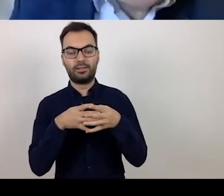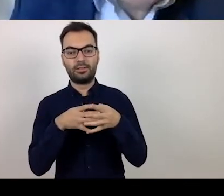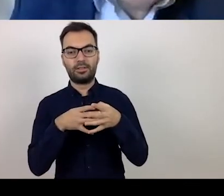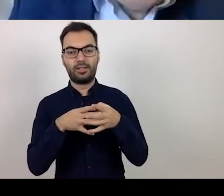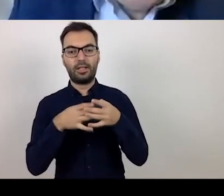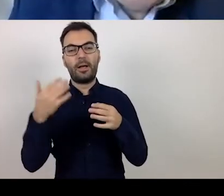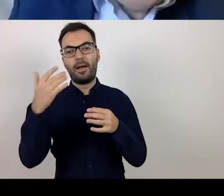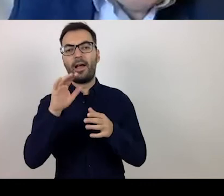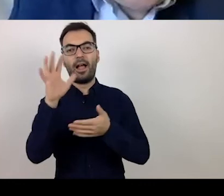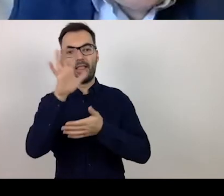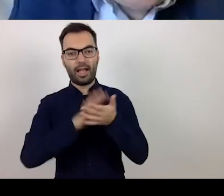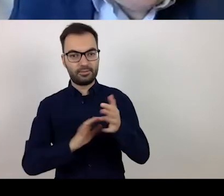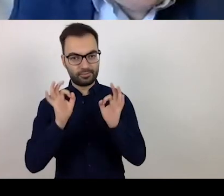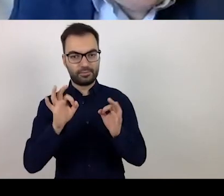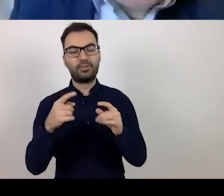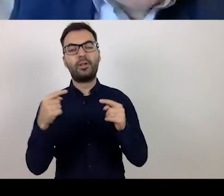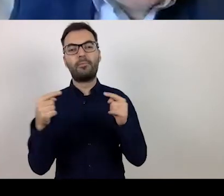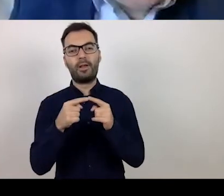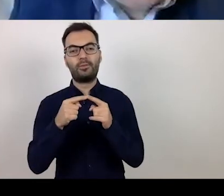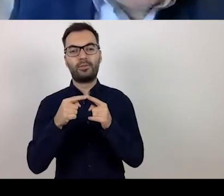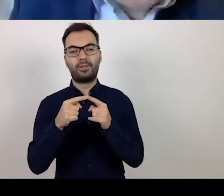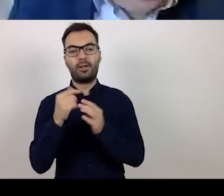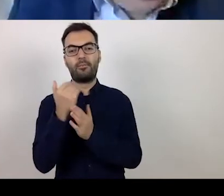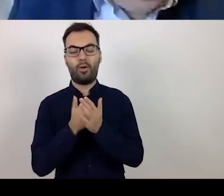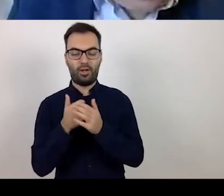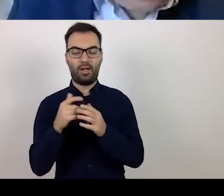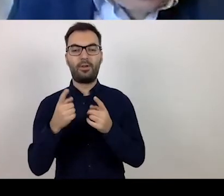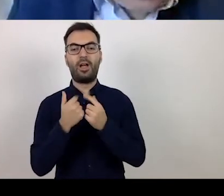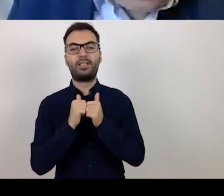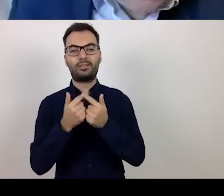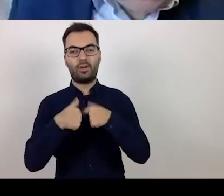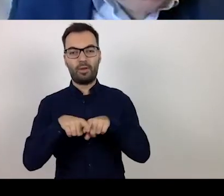in the Regional Operational Programme for Warmia and Mazury.